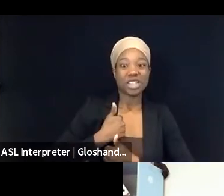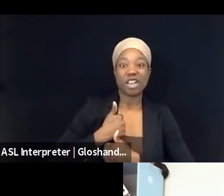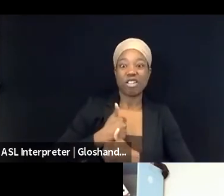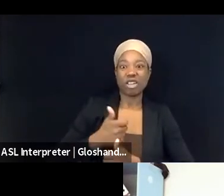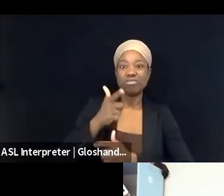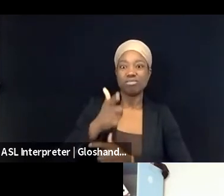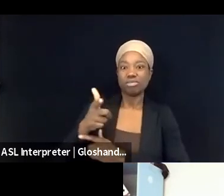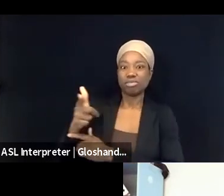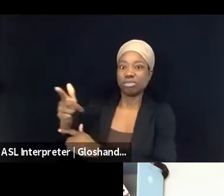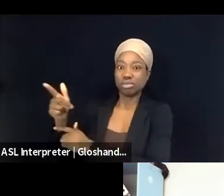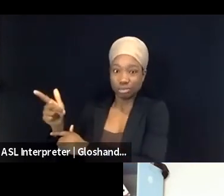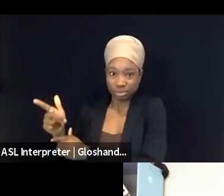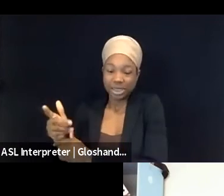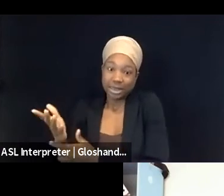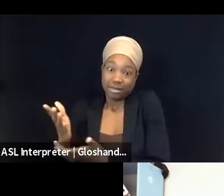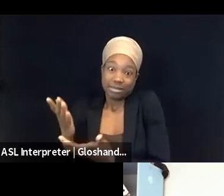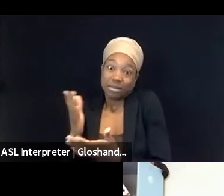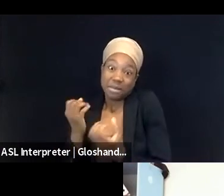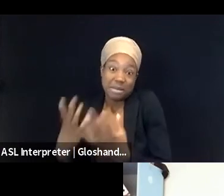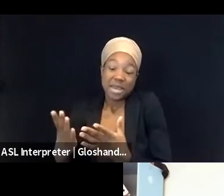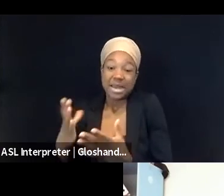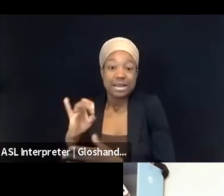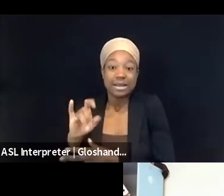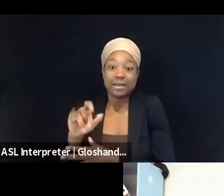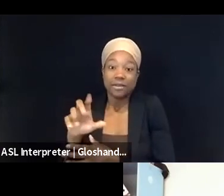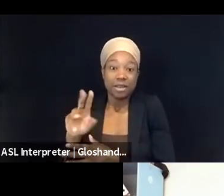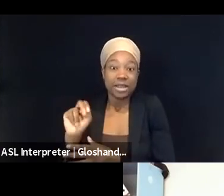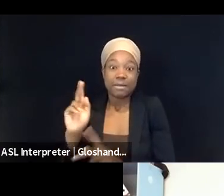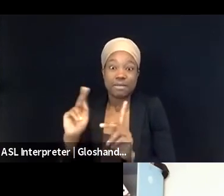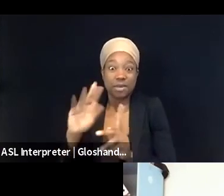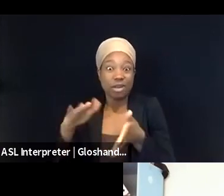seeing the sort of social media around that. So with this increased attention,